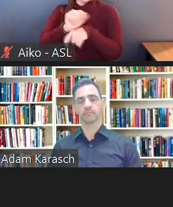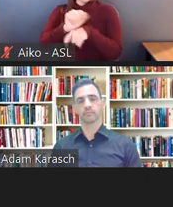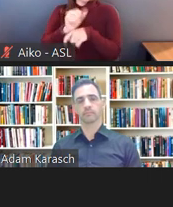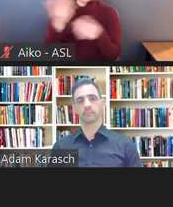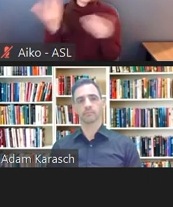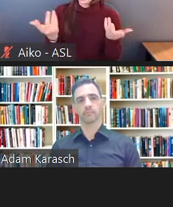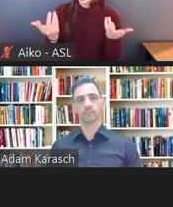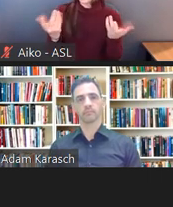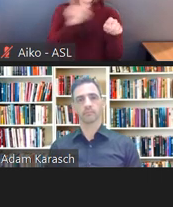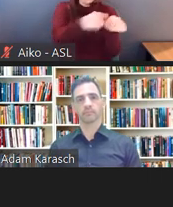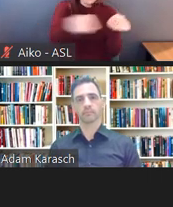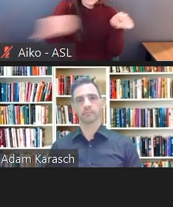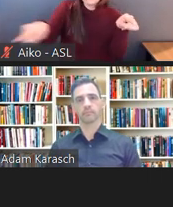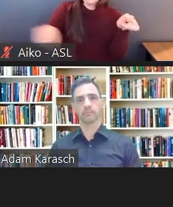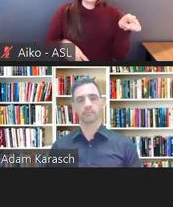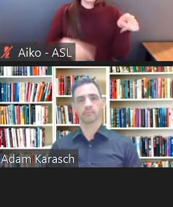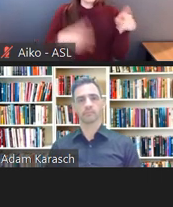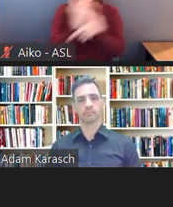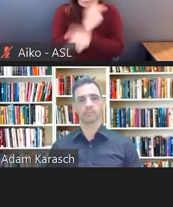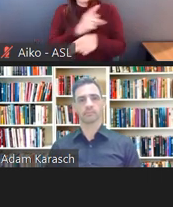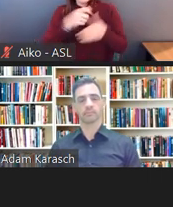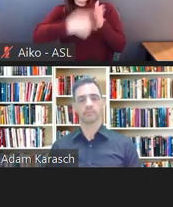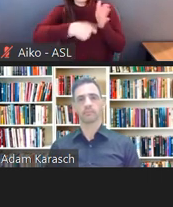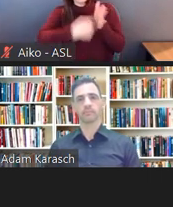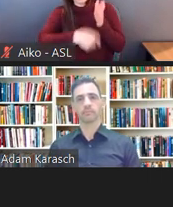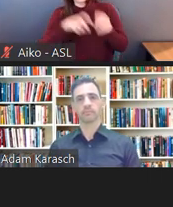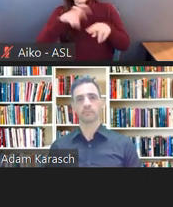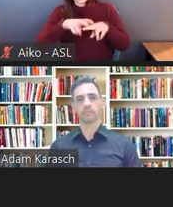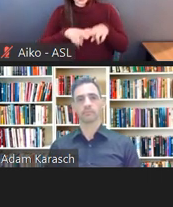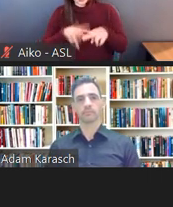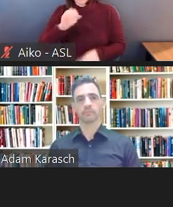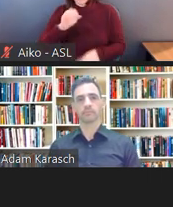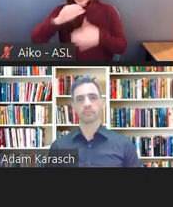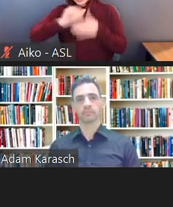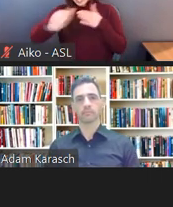that's an undue hardship. I will tell you that that's not an undue hardship